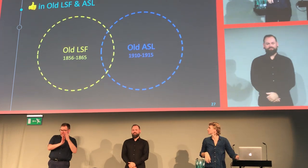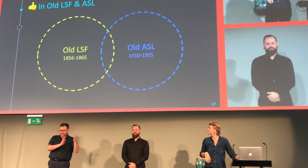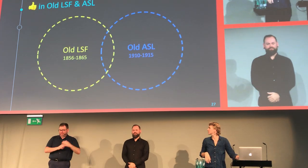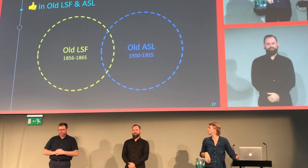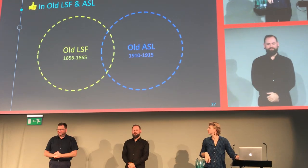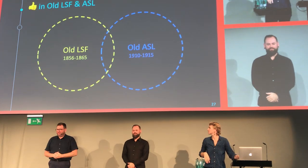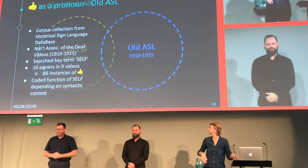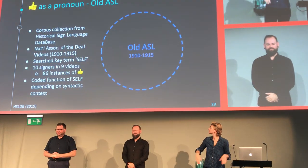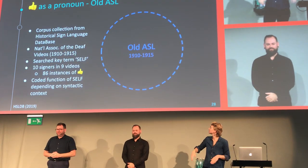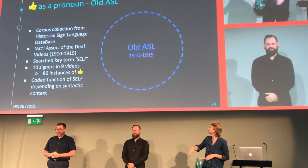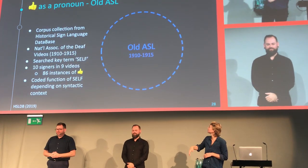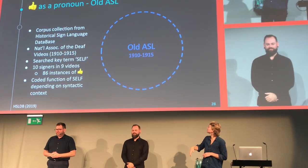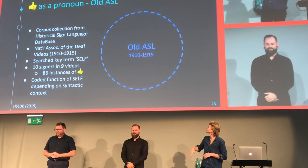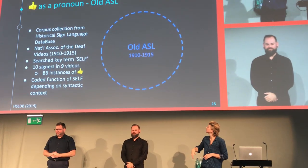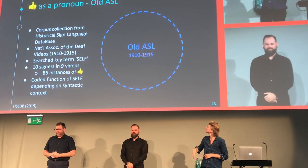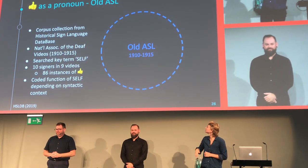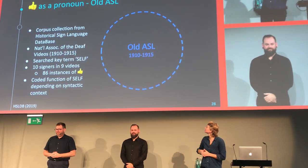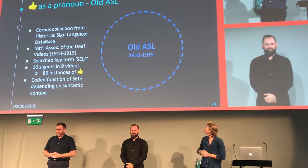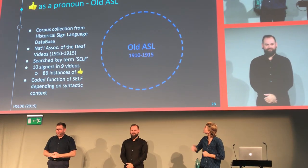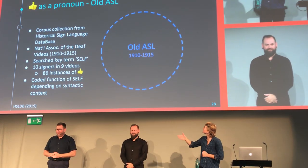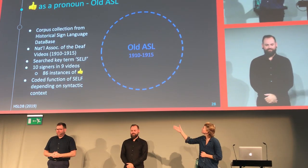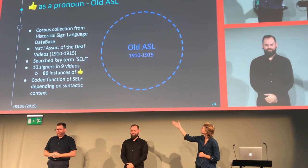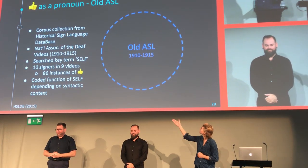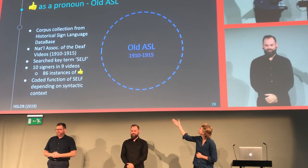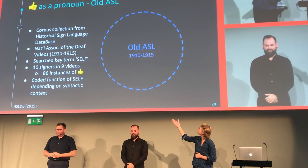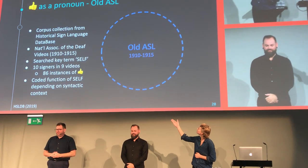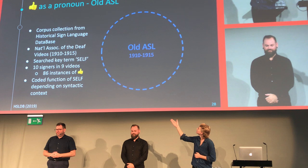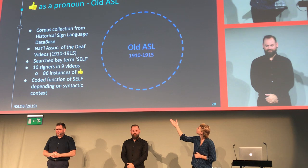The data was collected from occurrences in the years, 1910 to 1915.